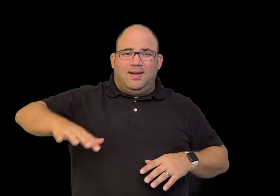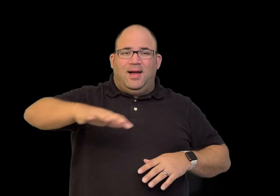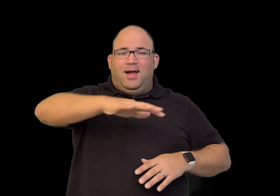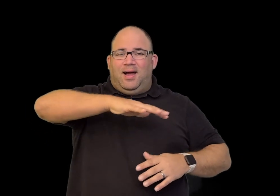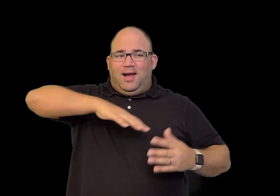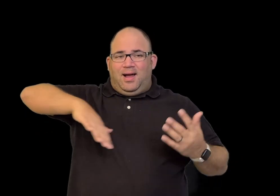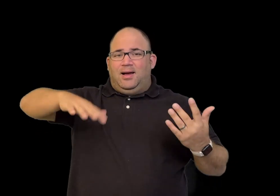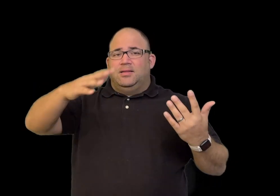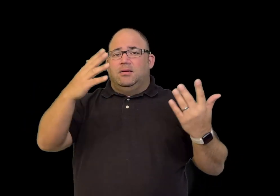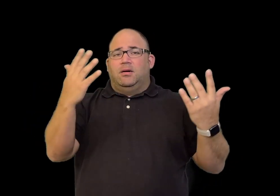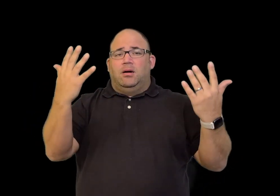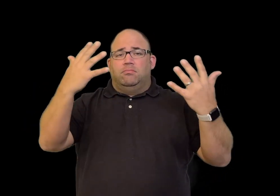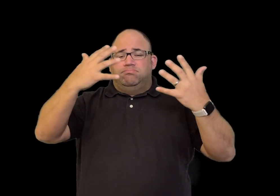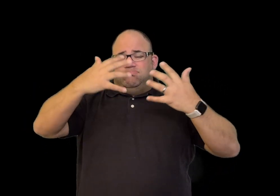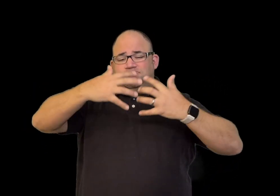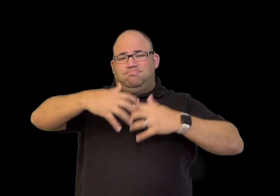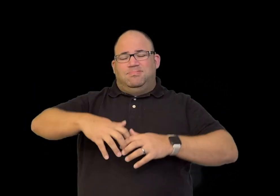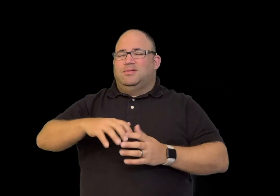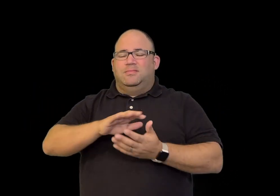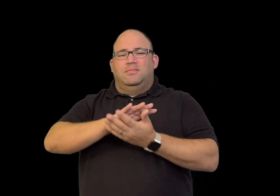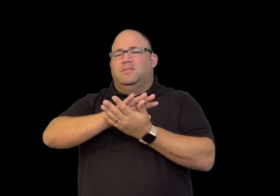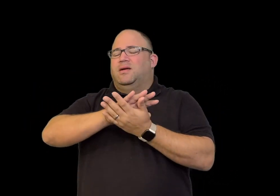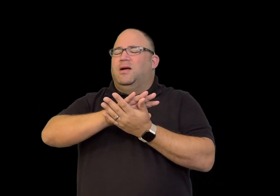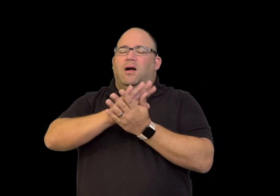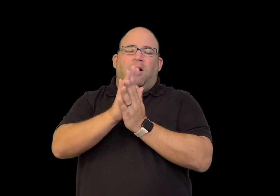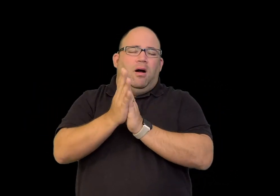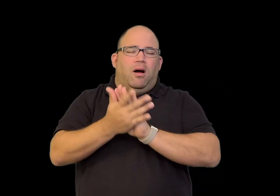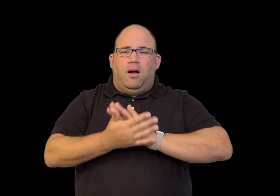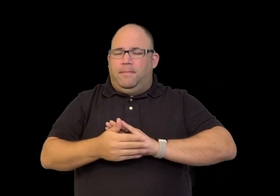where it had become completely natural to use.